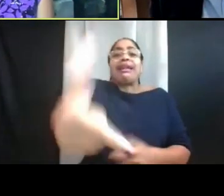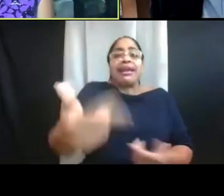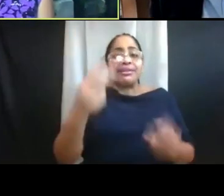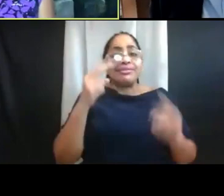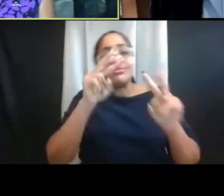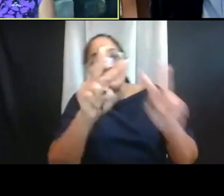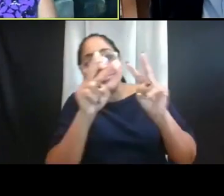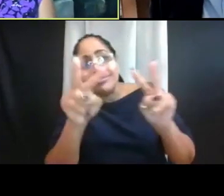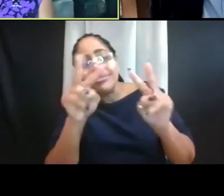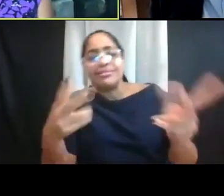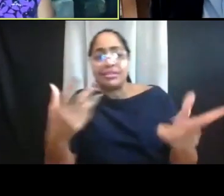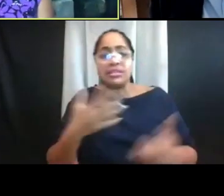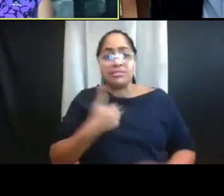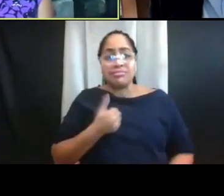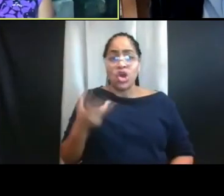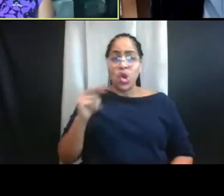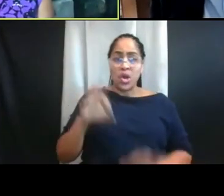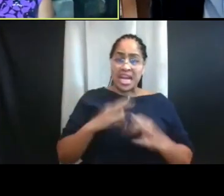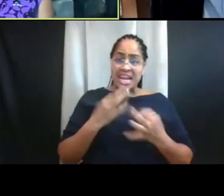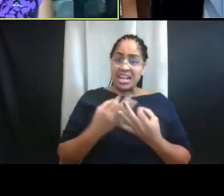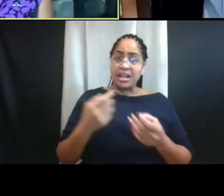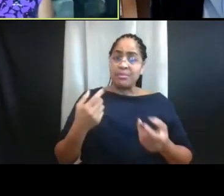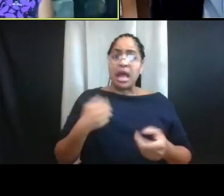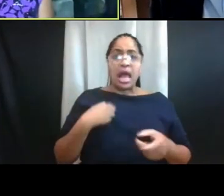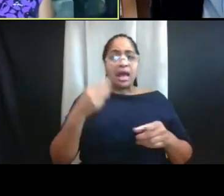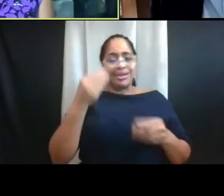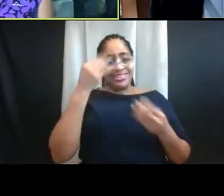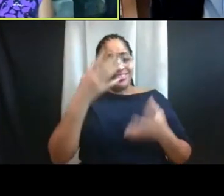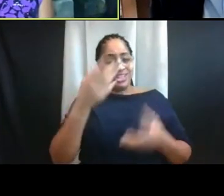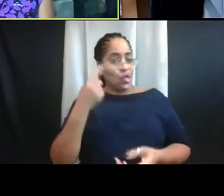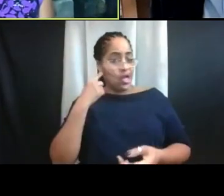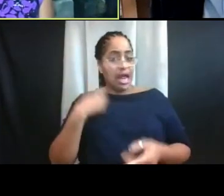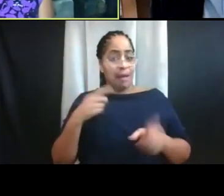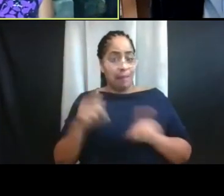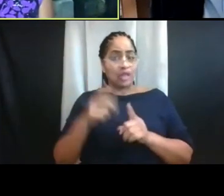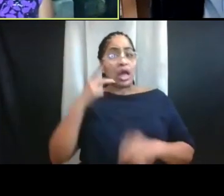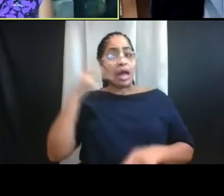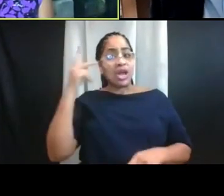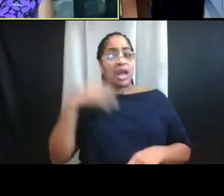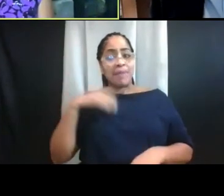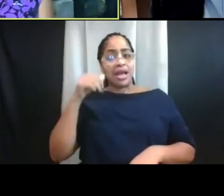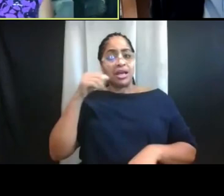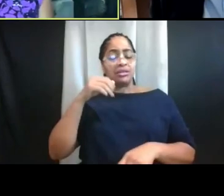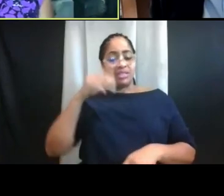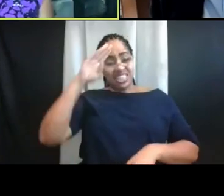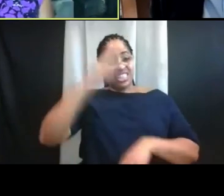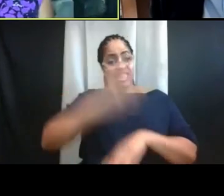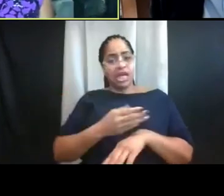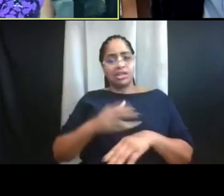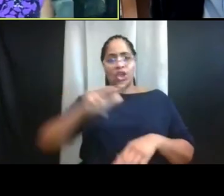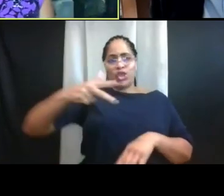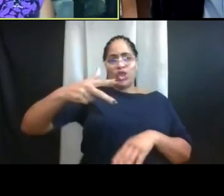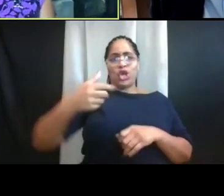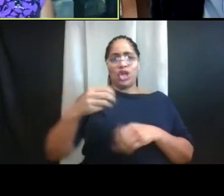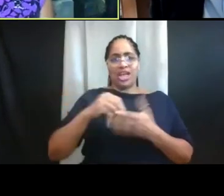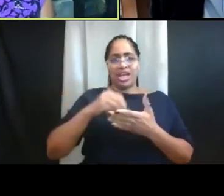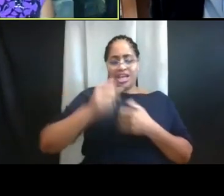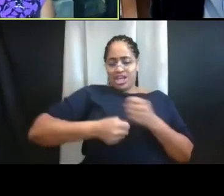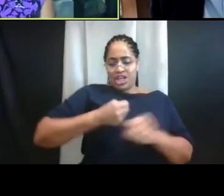In my own family, and again, you heard I'm also a parent. My son is a third-year student here. We talk a lot about just making good decisions.